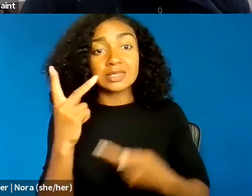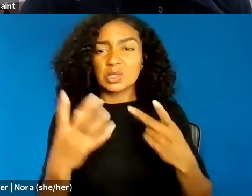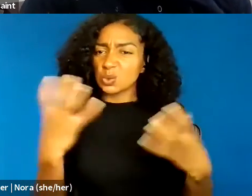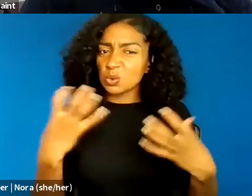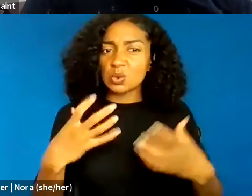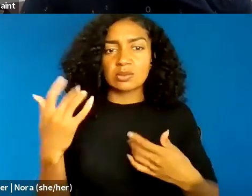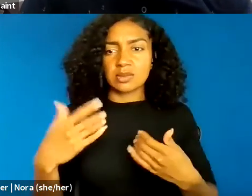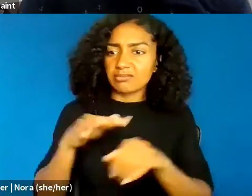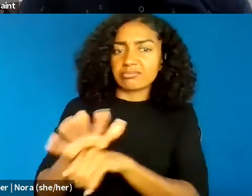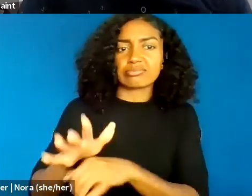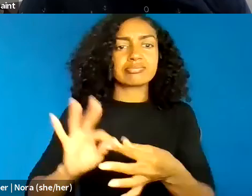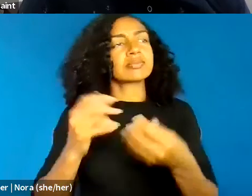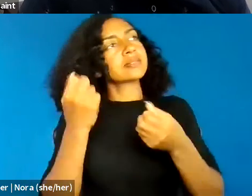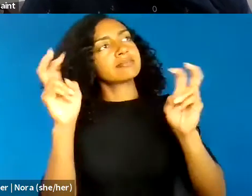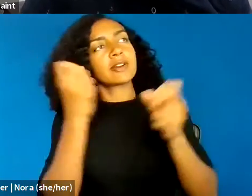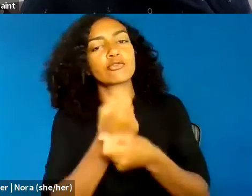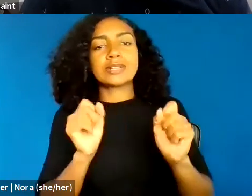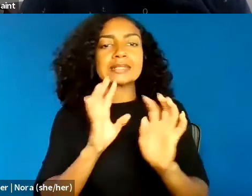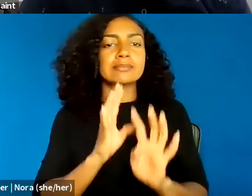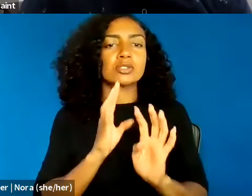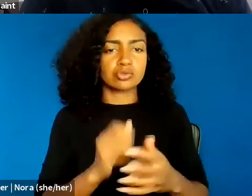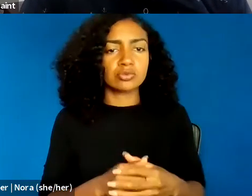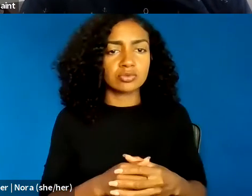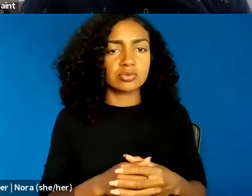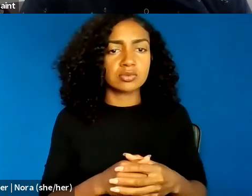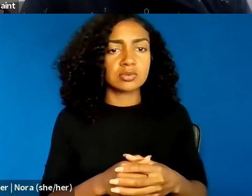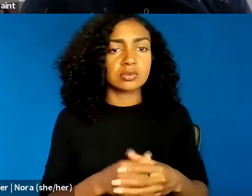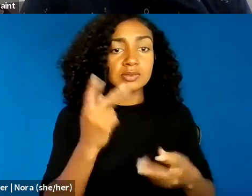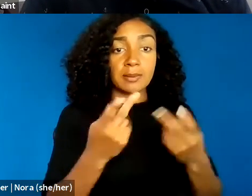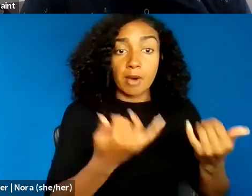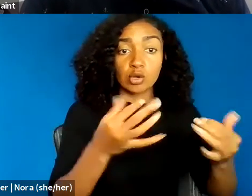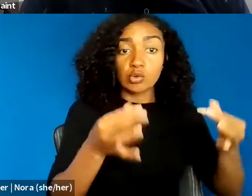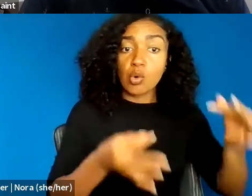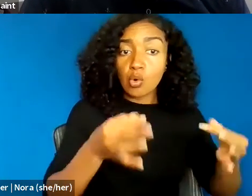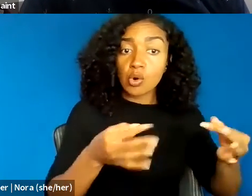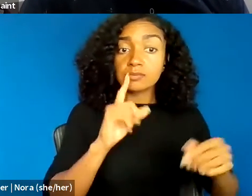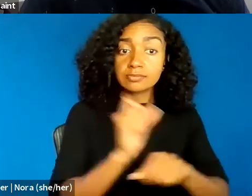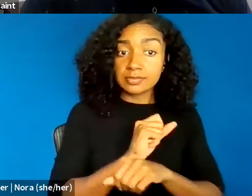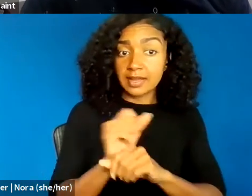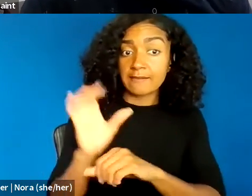To be sure, modern courts rarely enforce convictions based on the usage of fighting words to disturb the peace,